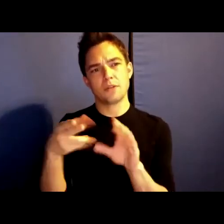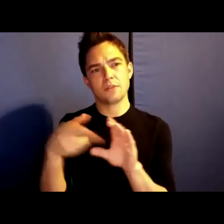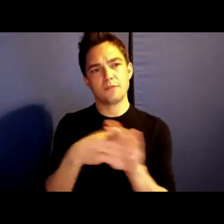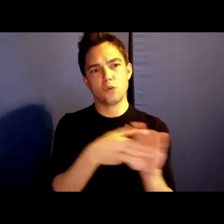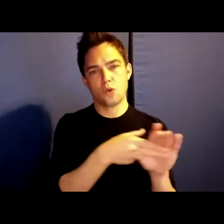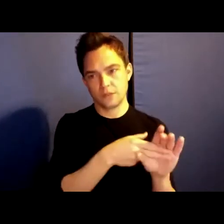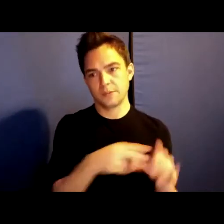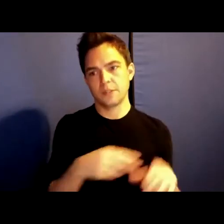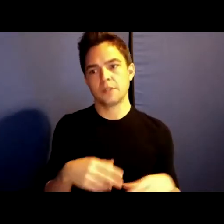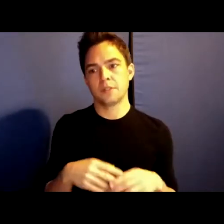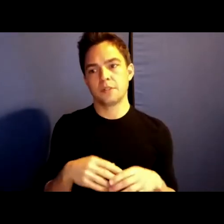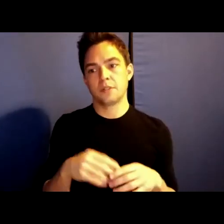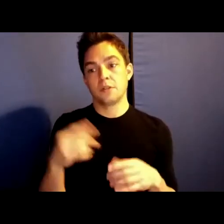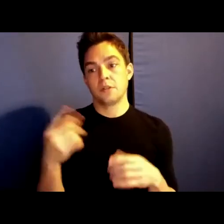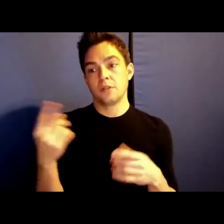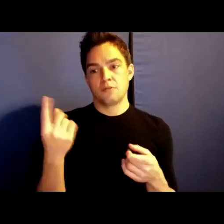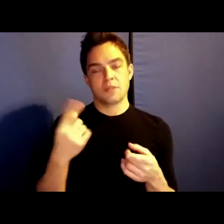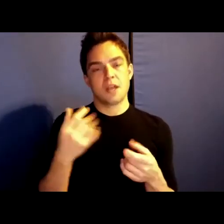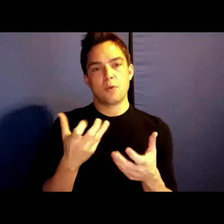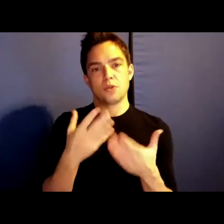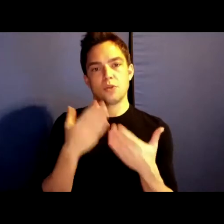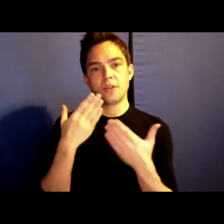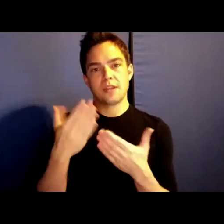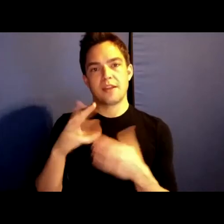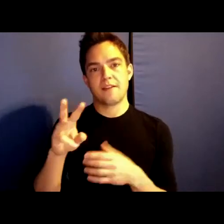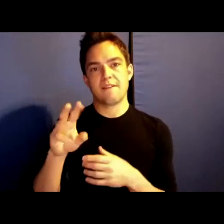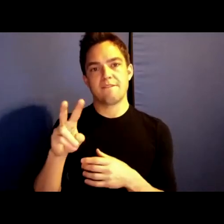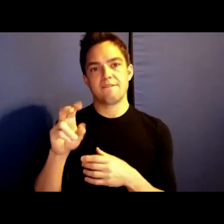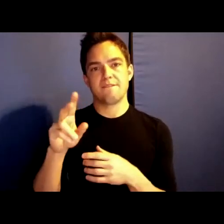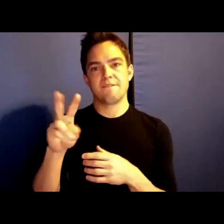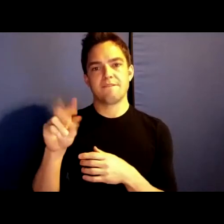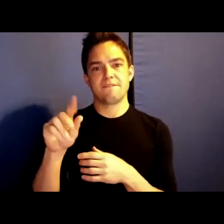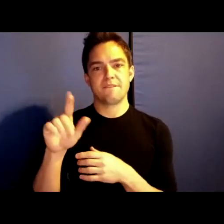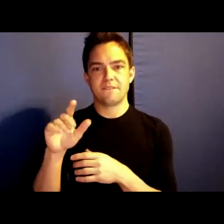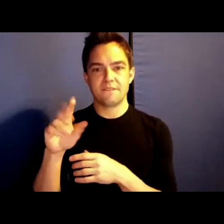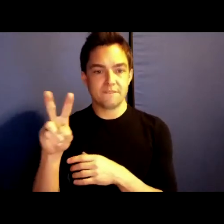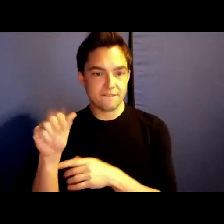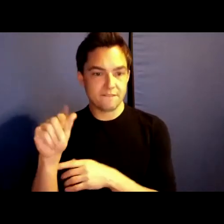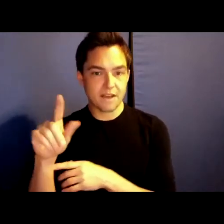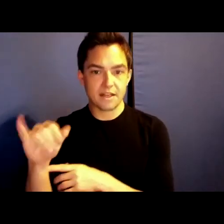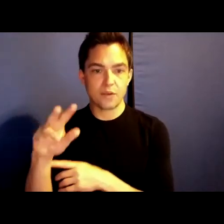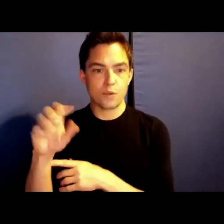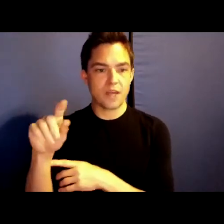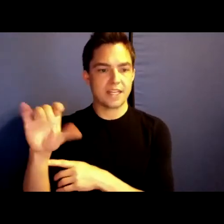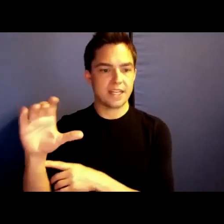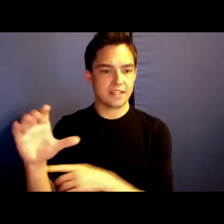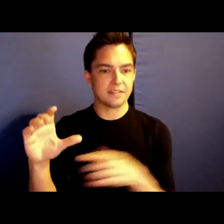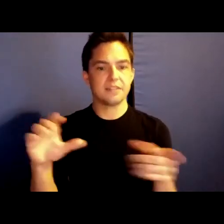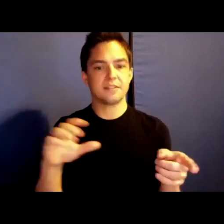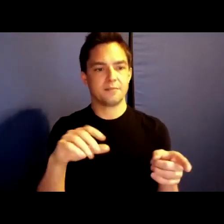As always I want to thank Valley Weadick and Victoria Liao for helping with this event.